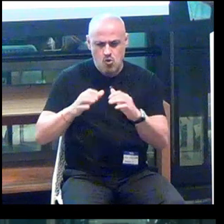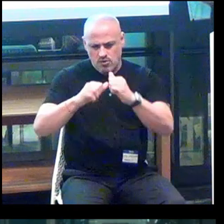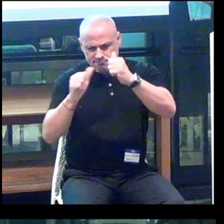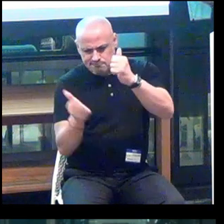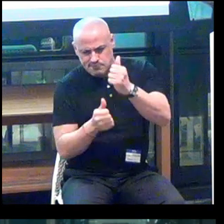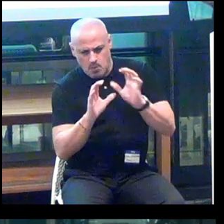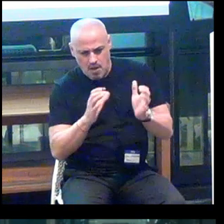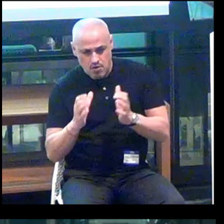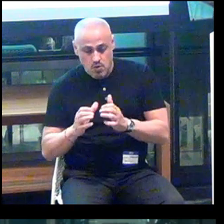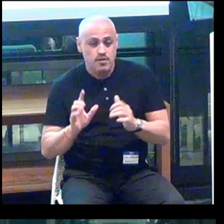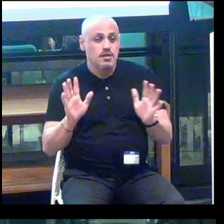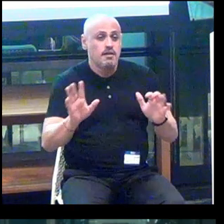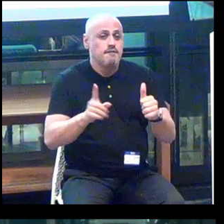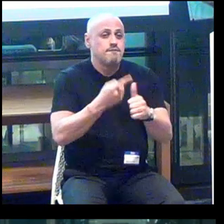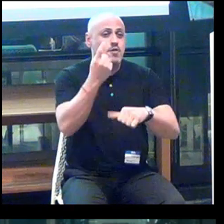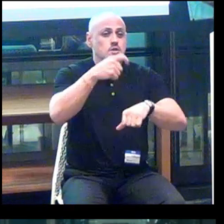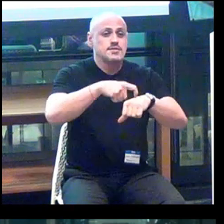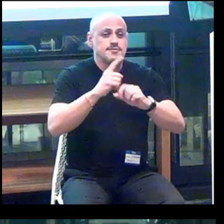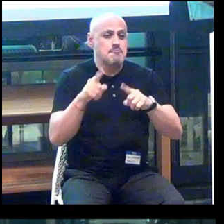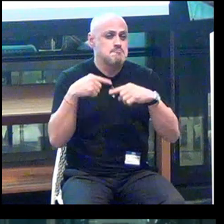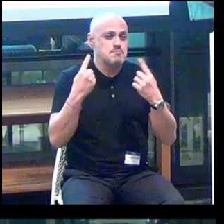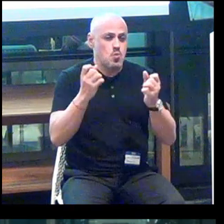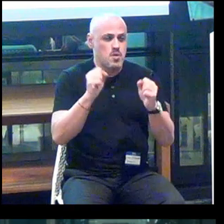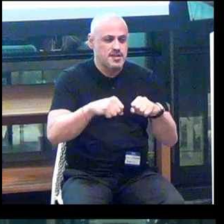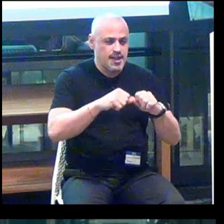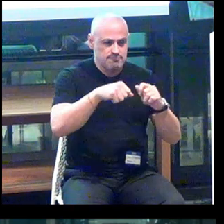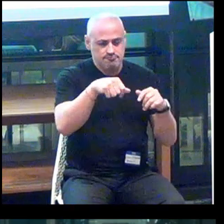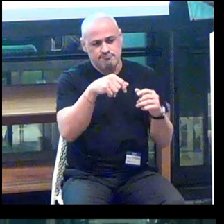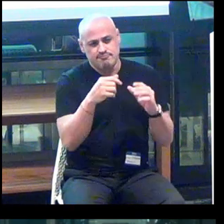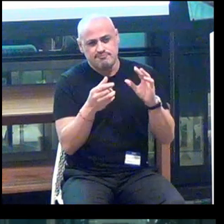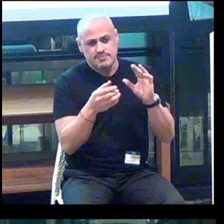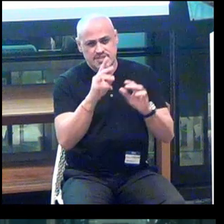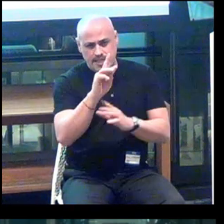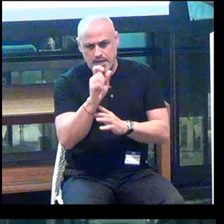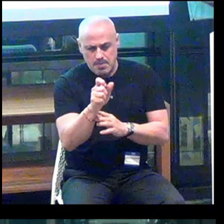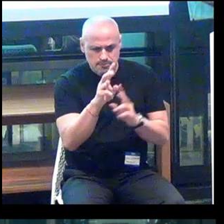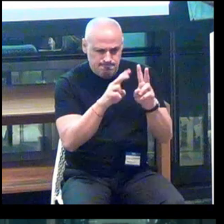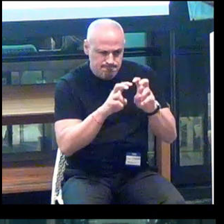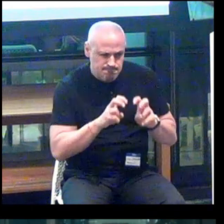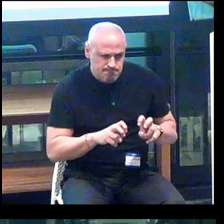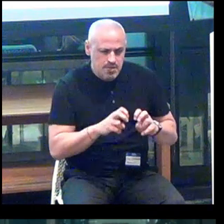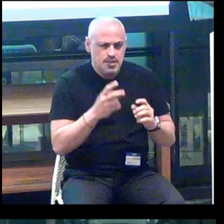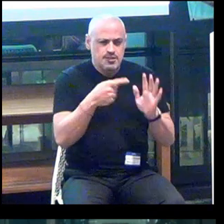So for the first time, we can actually query this database and say: Show me all companies